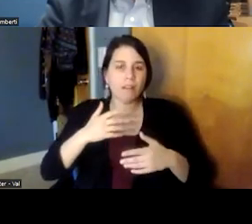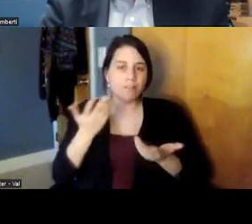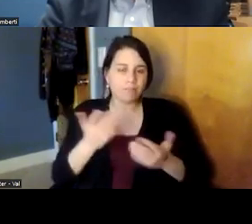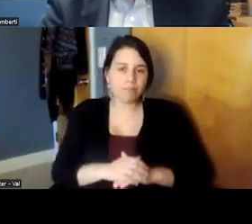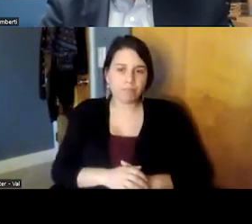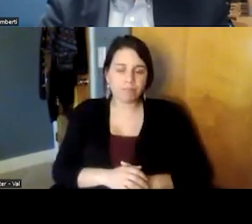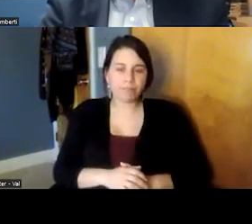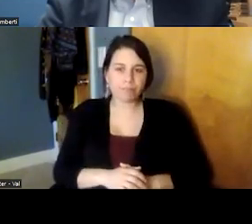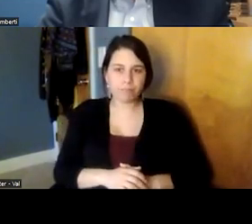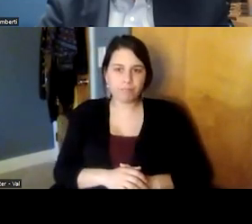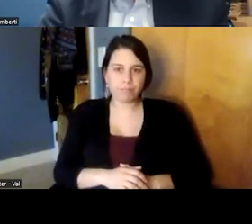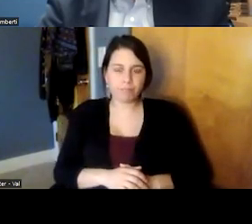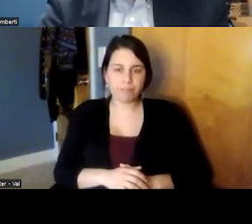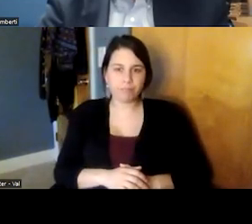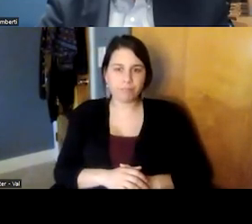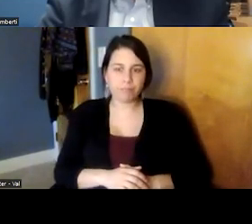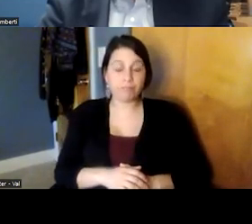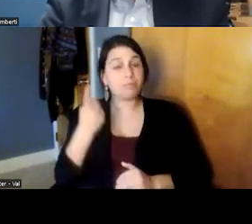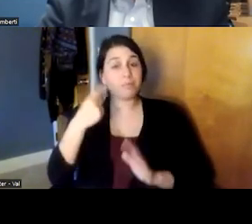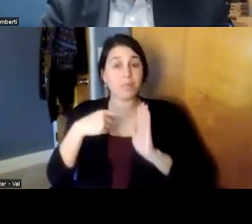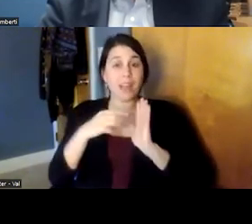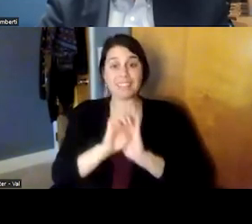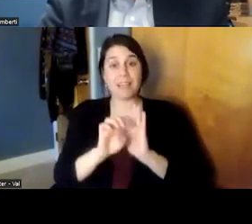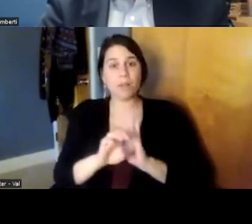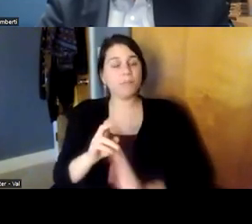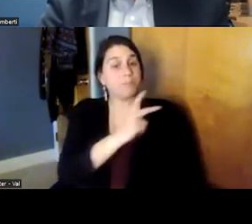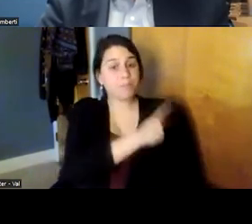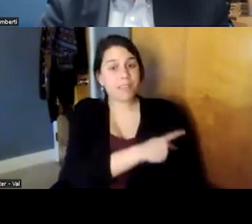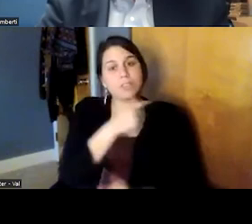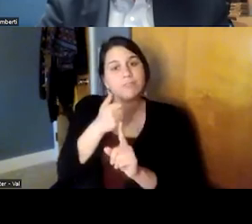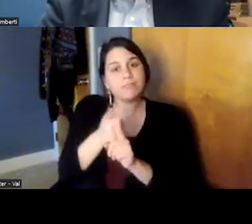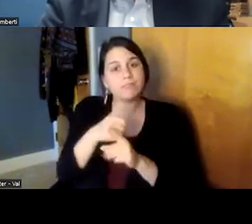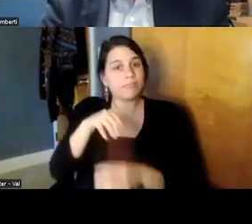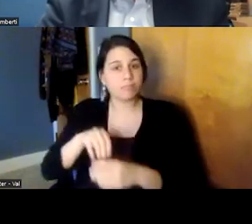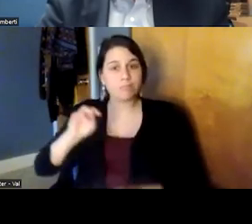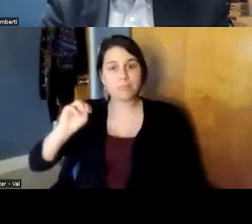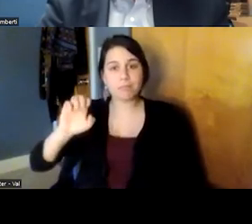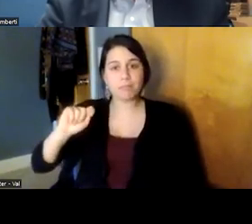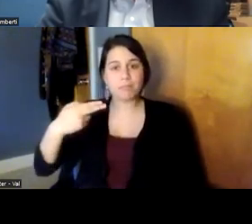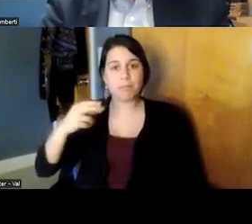so a a good example is patients who are currently in our methadone program and by the way